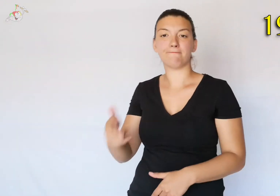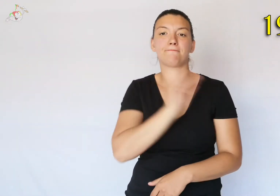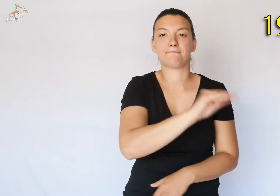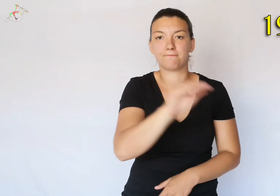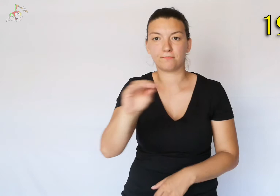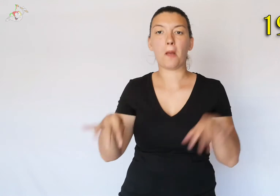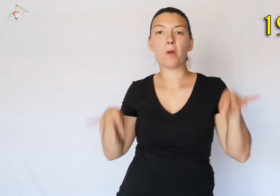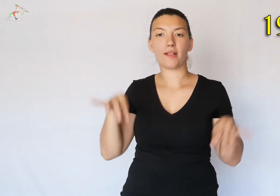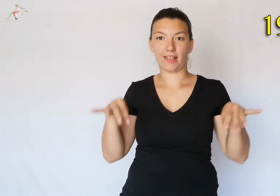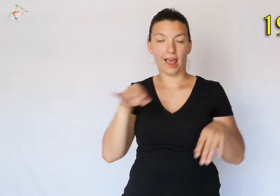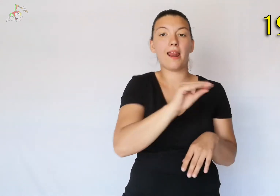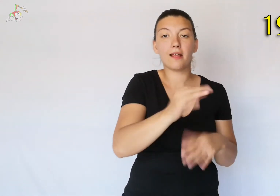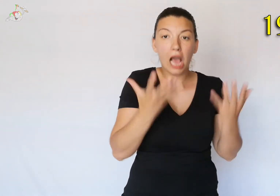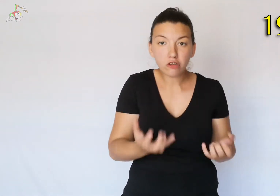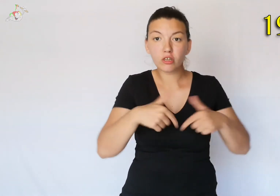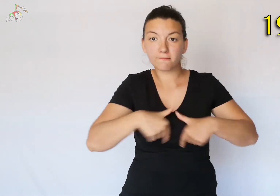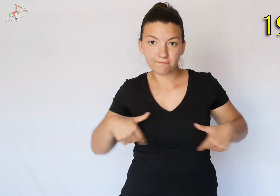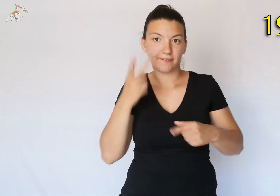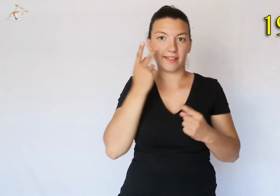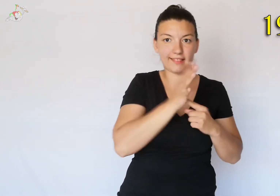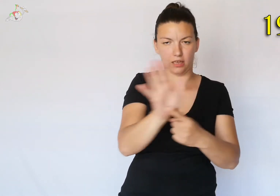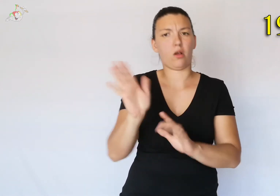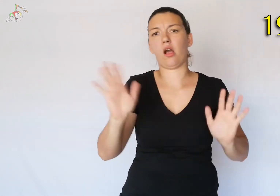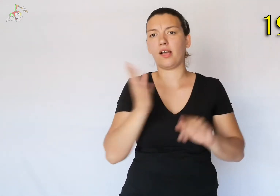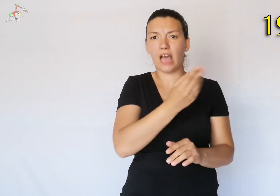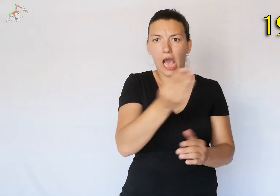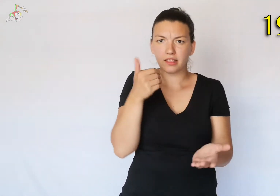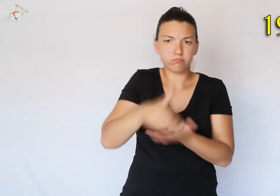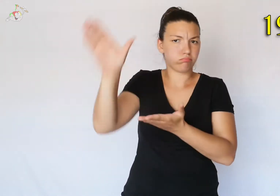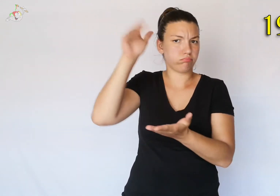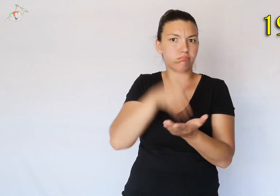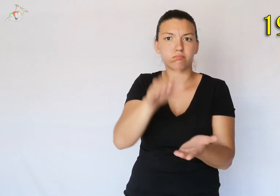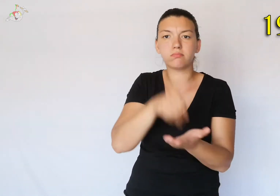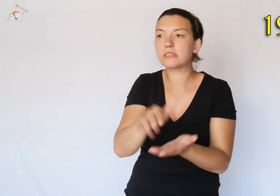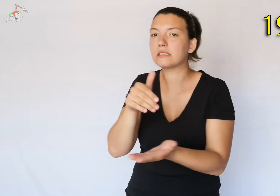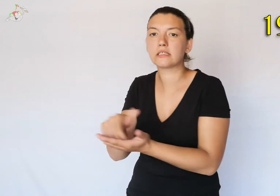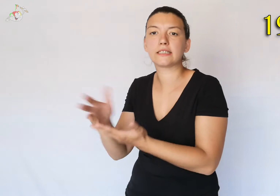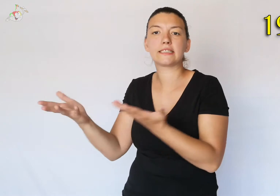asked several models to wear it for a demonstration but many refused.